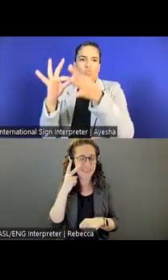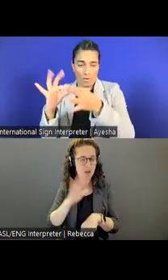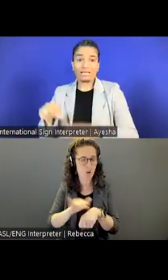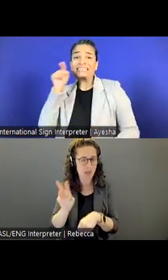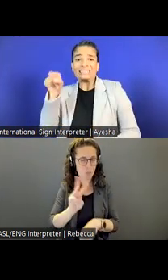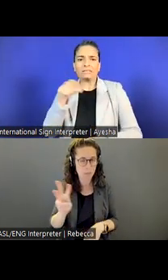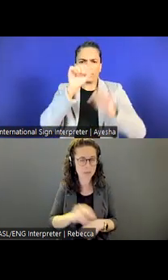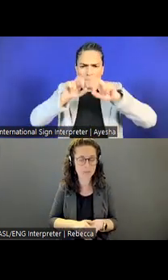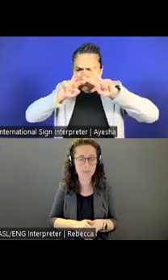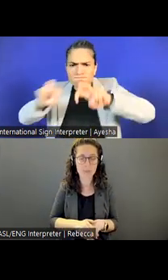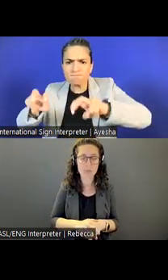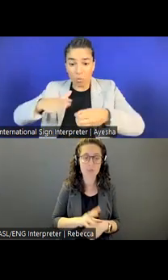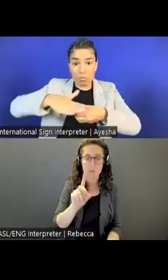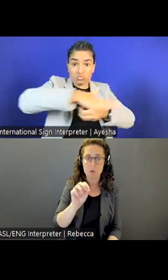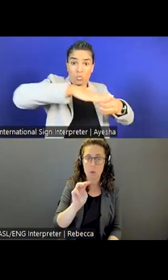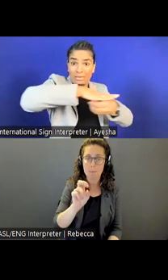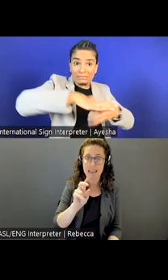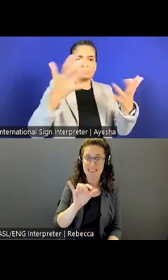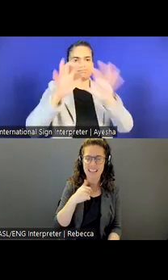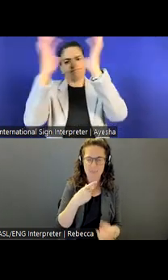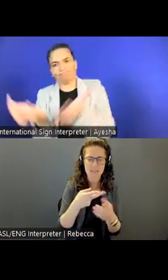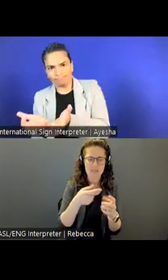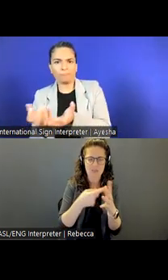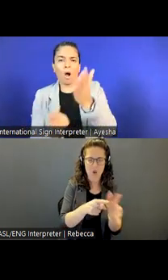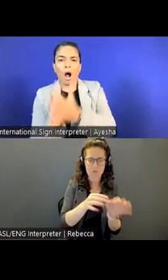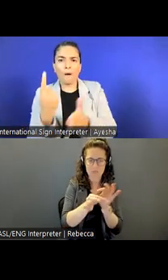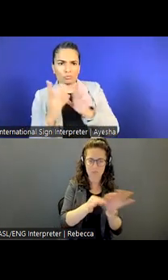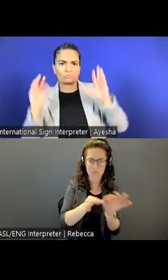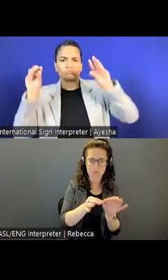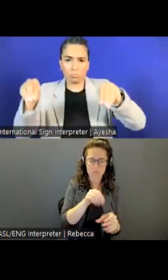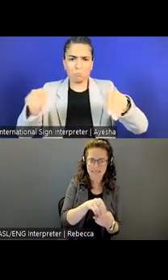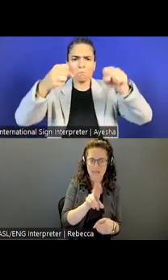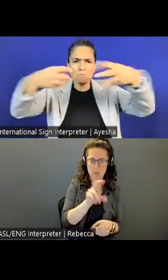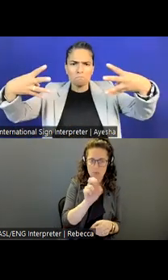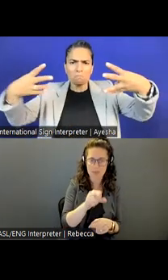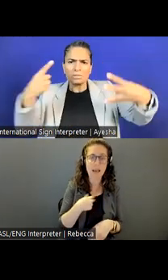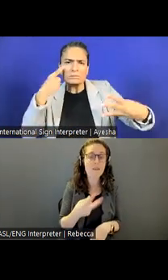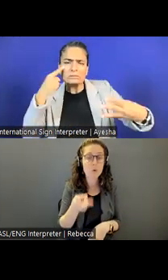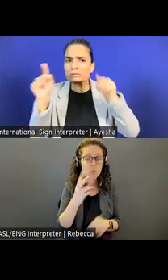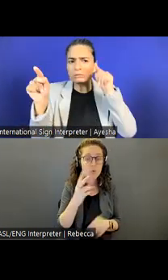Our domestic opportunities, I'll start there. We do have two offices in the United States.